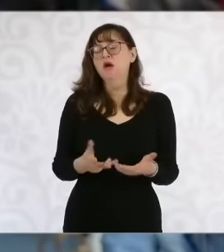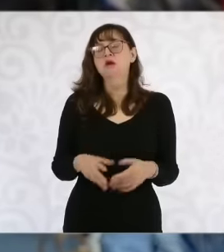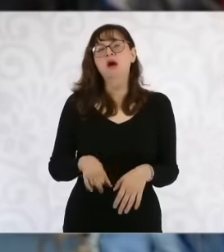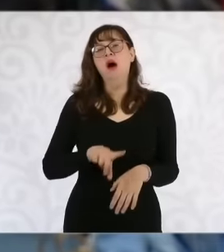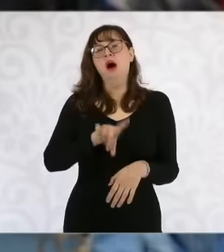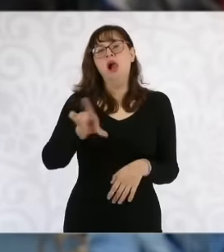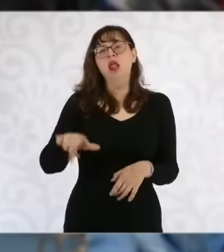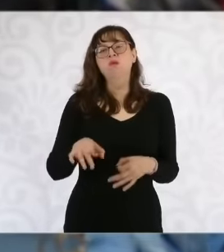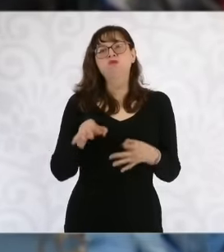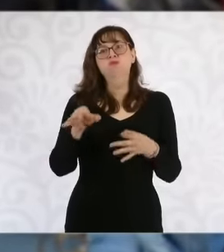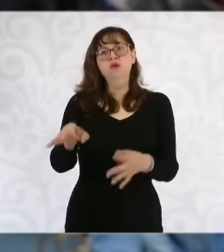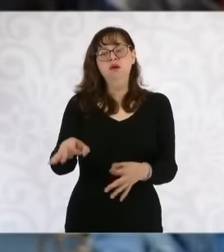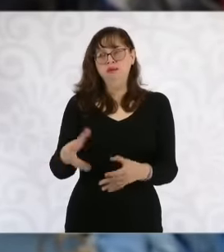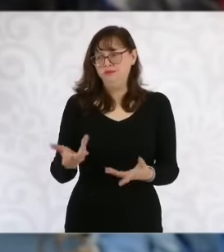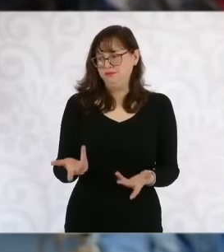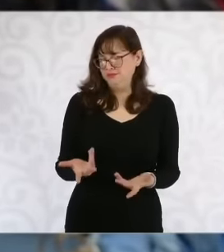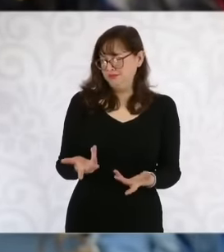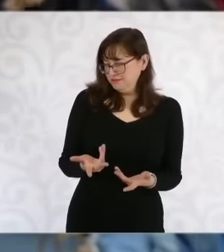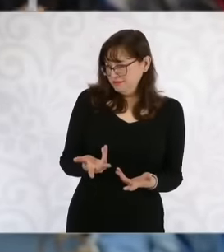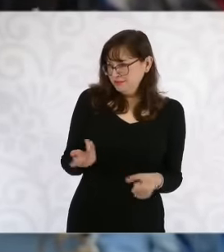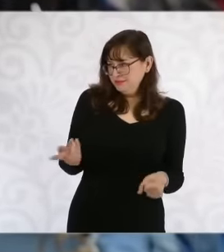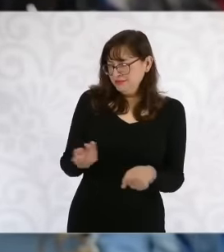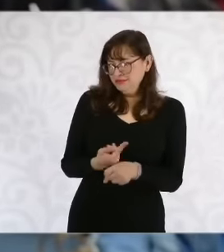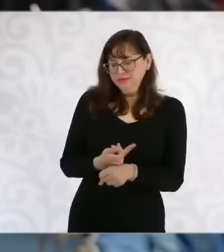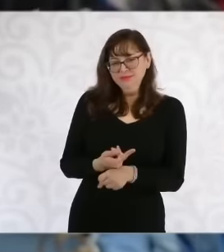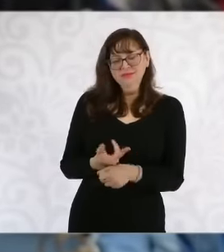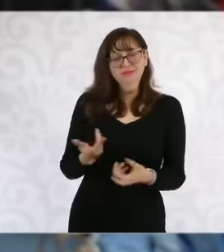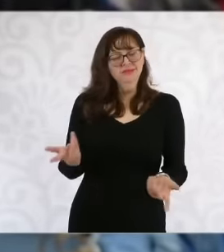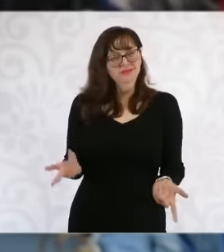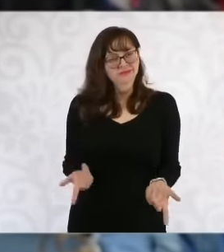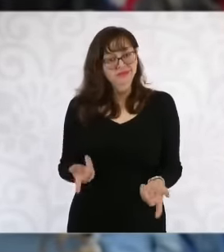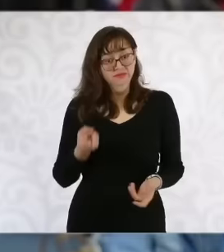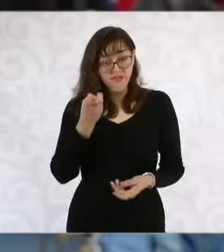obstructing this implementation of public